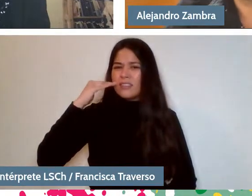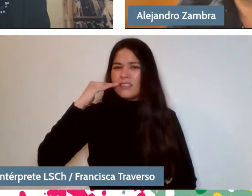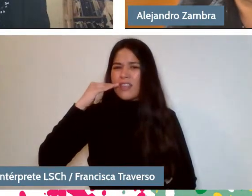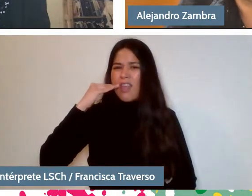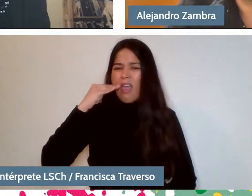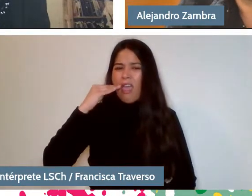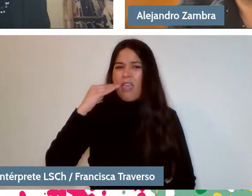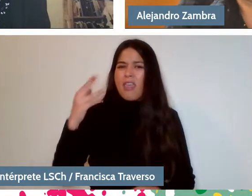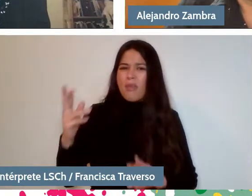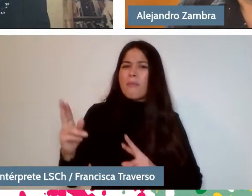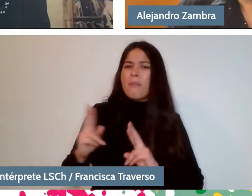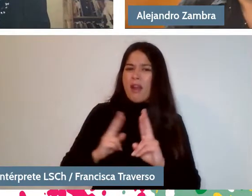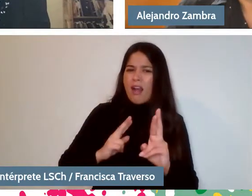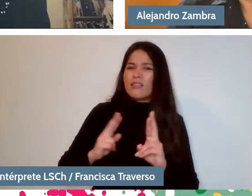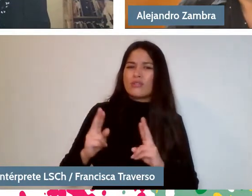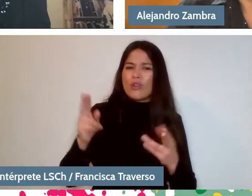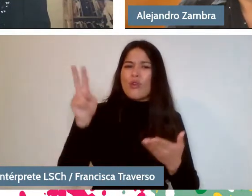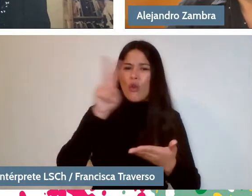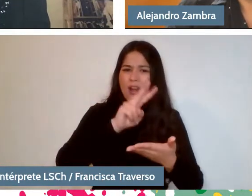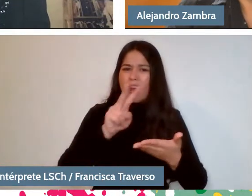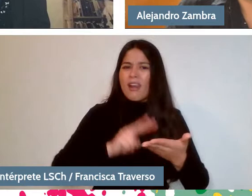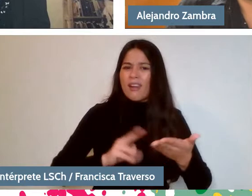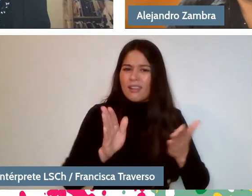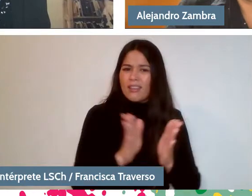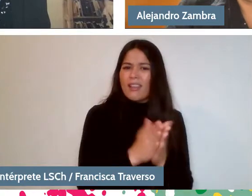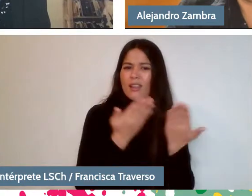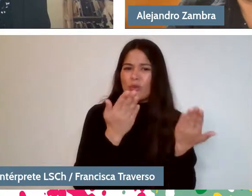when I started reading